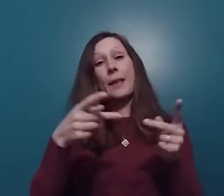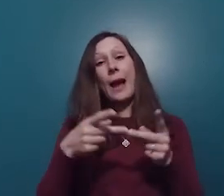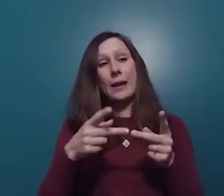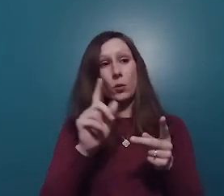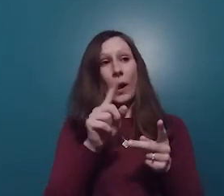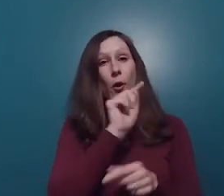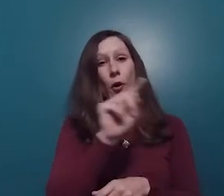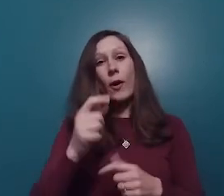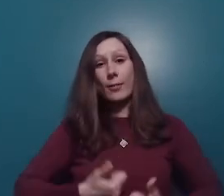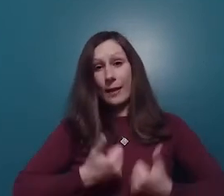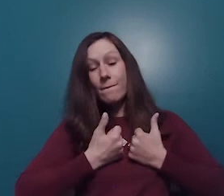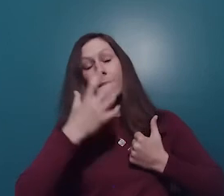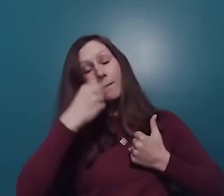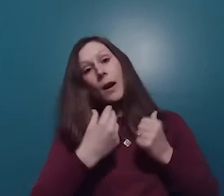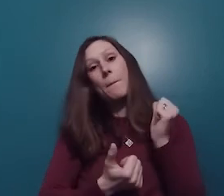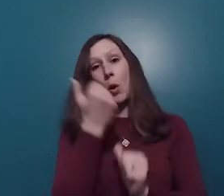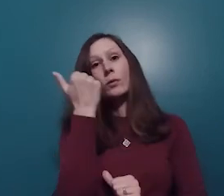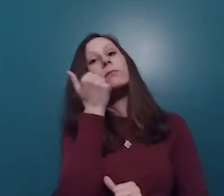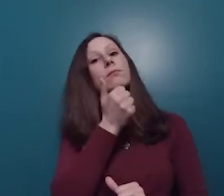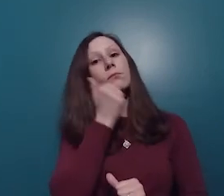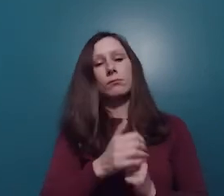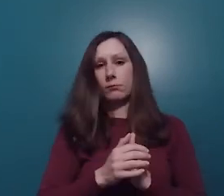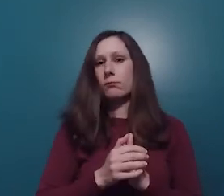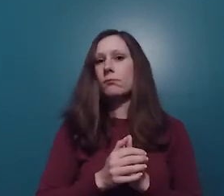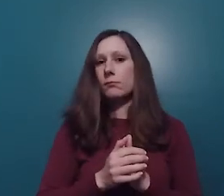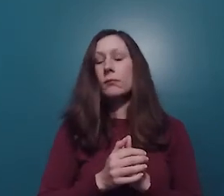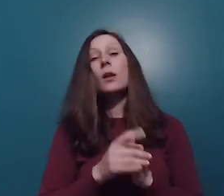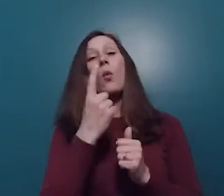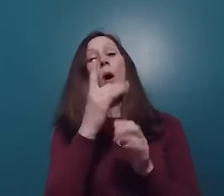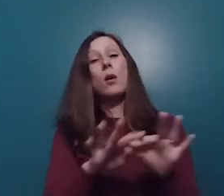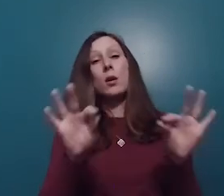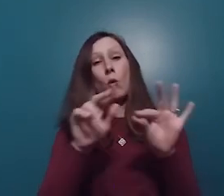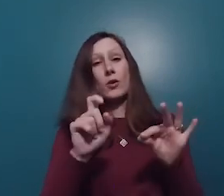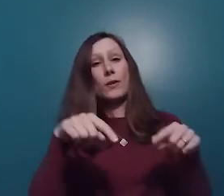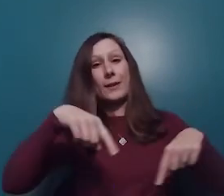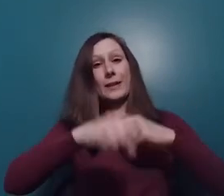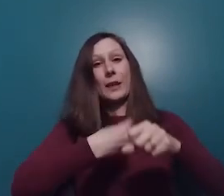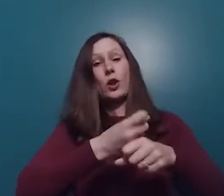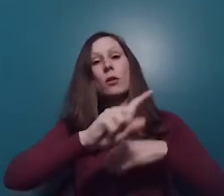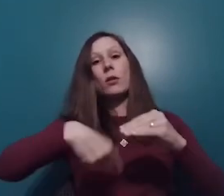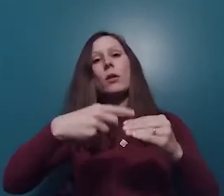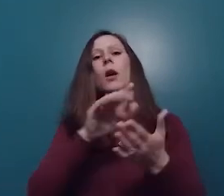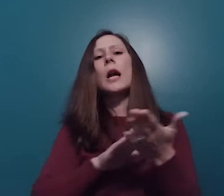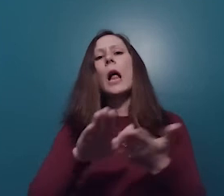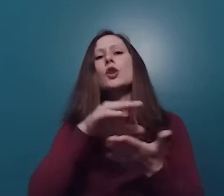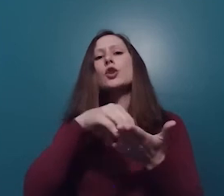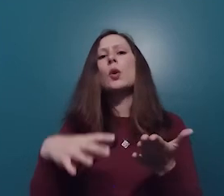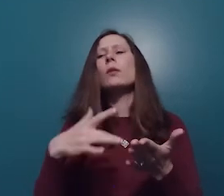So that means the places where they live and sleep most of the time. One important question this year is about college